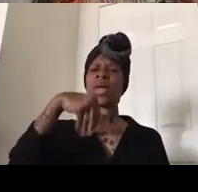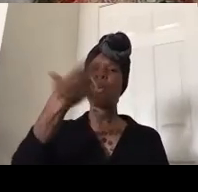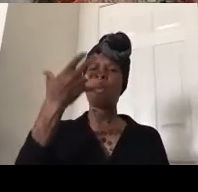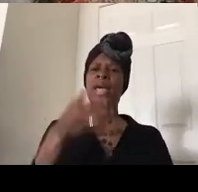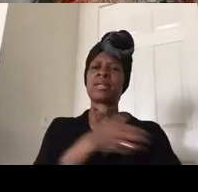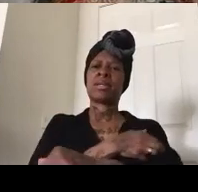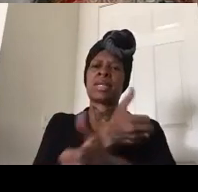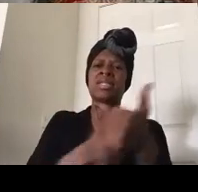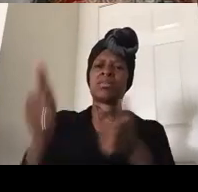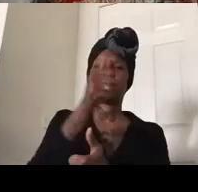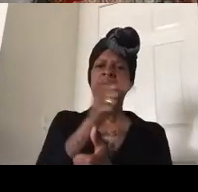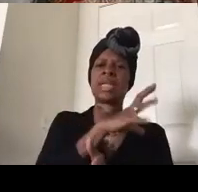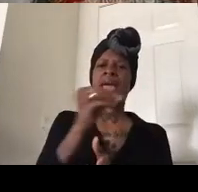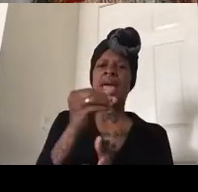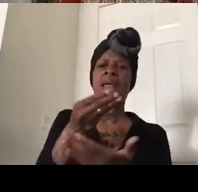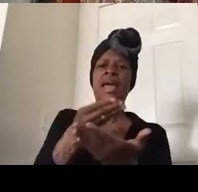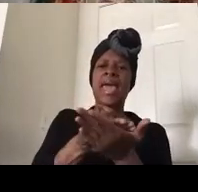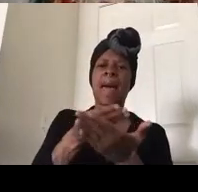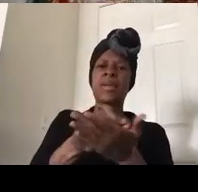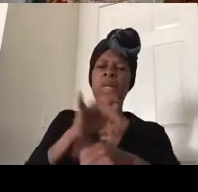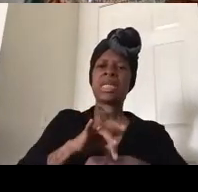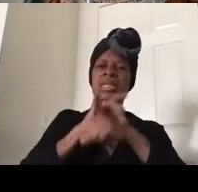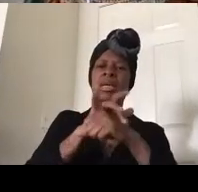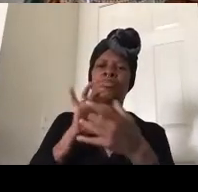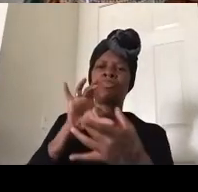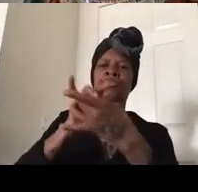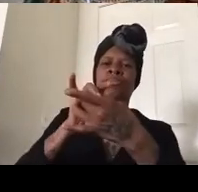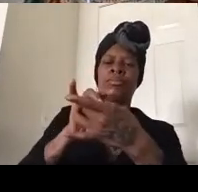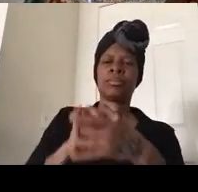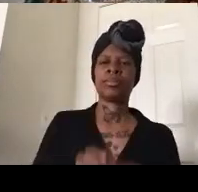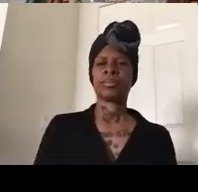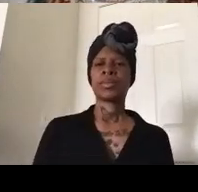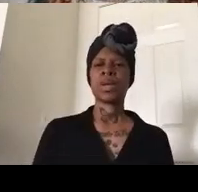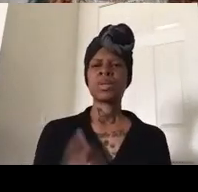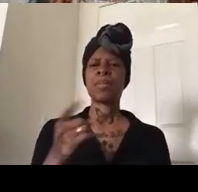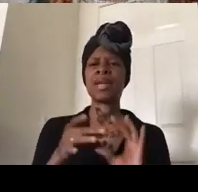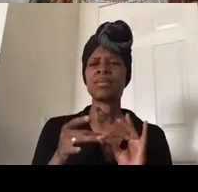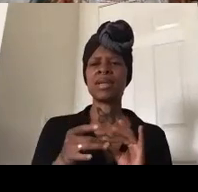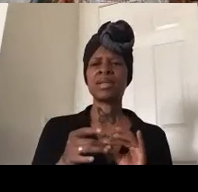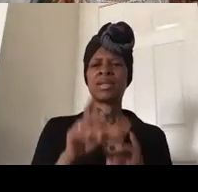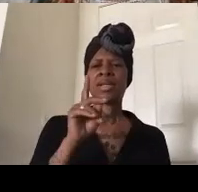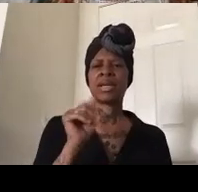capitalism go hand in hand there's a message here that karen stanford hey dr